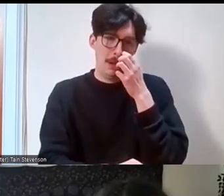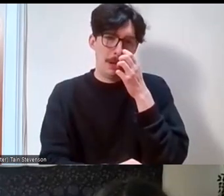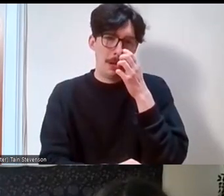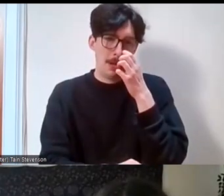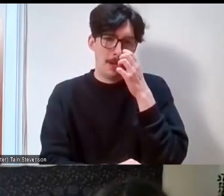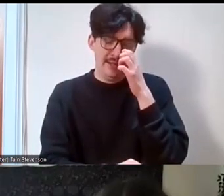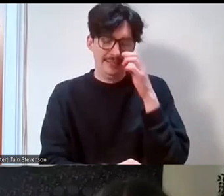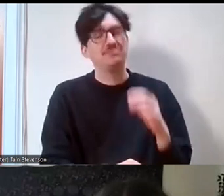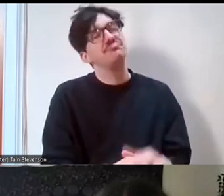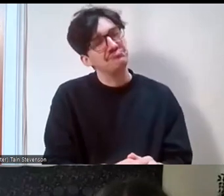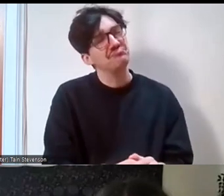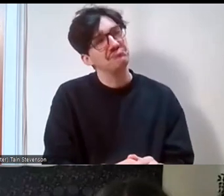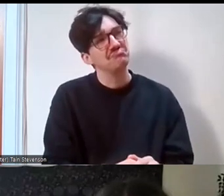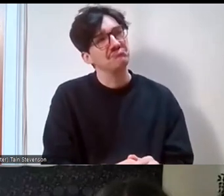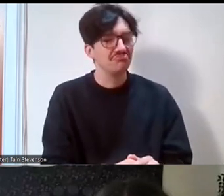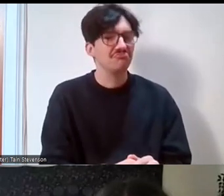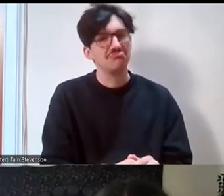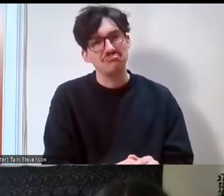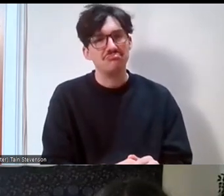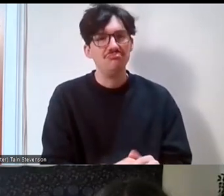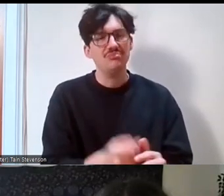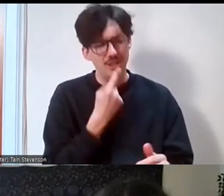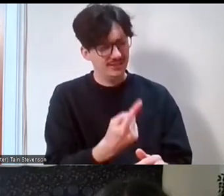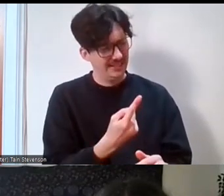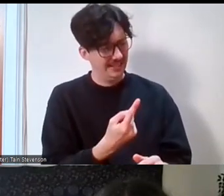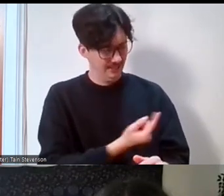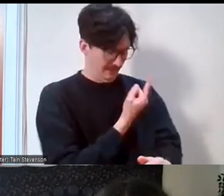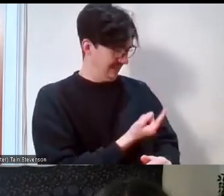I think I would just say believe in myself, you know, have that confidence